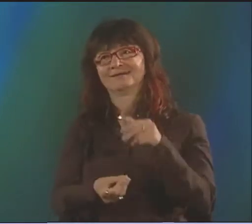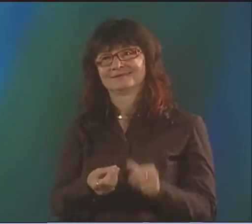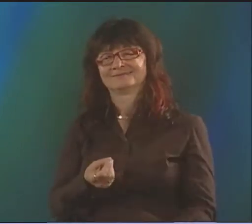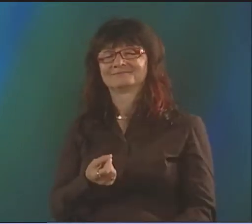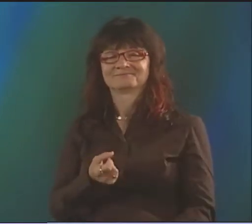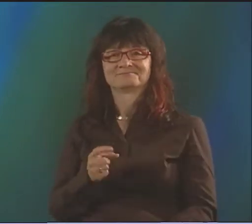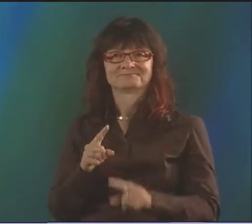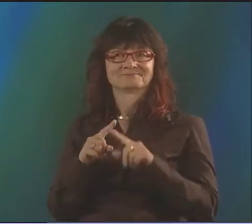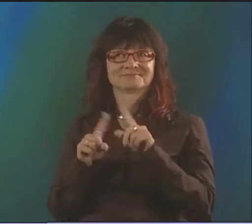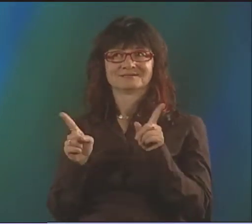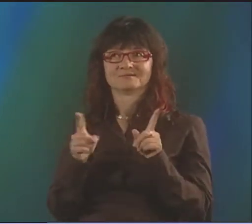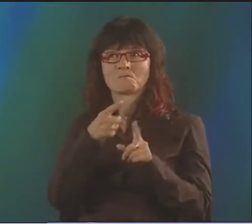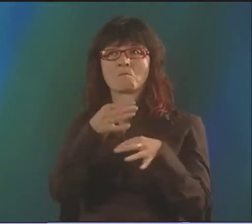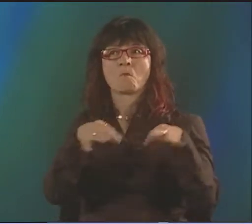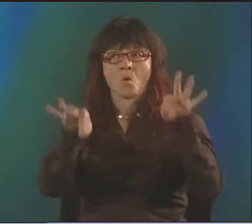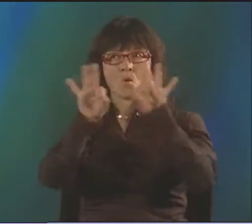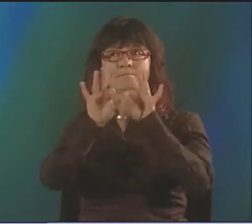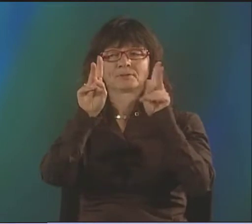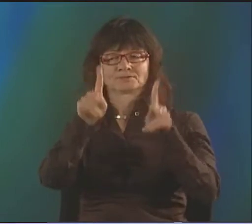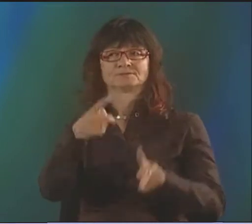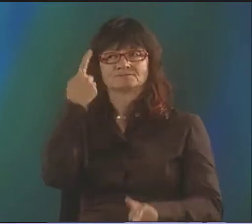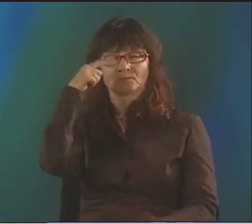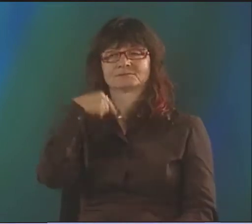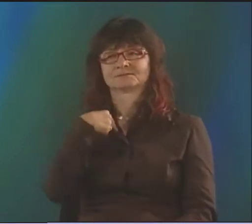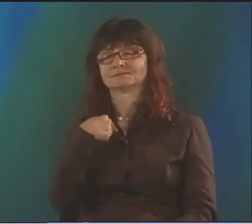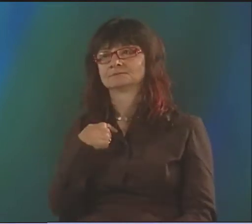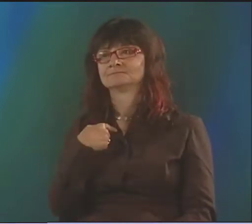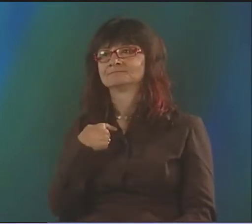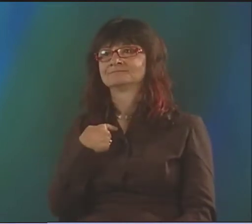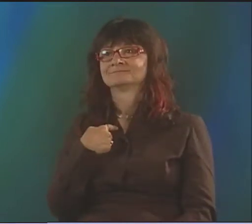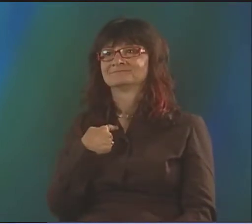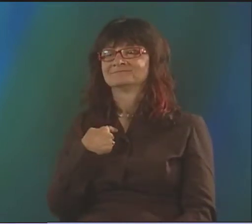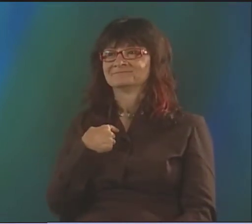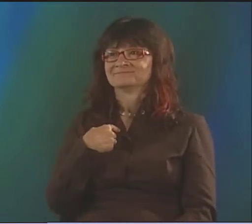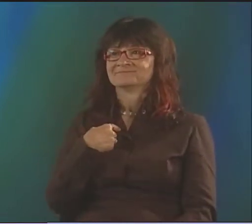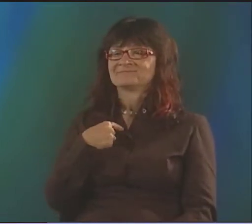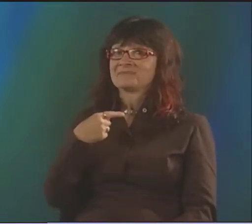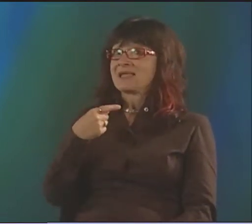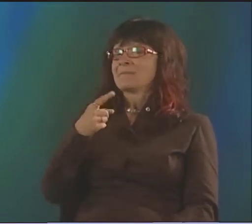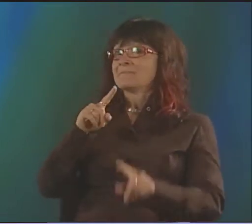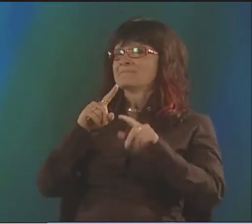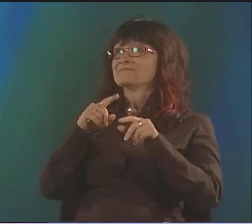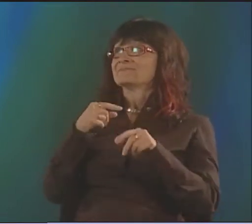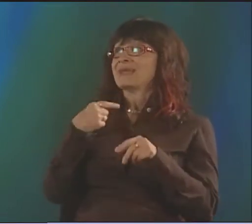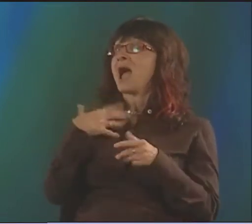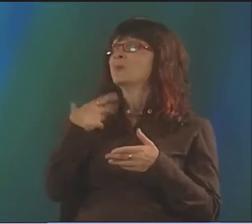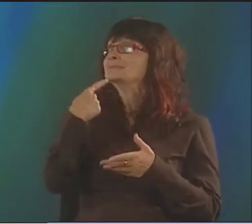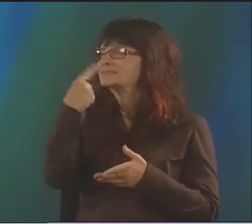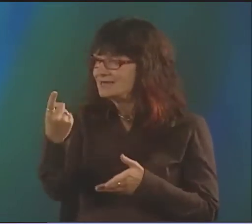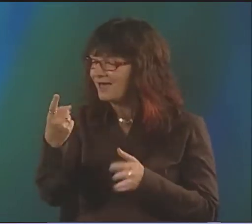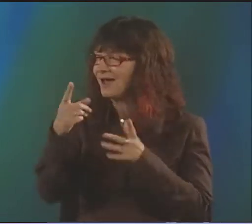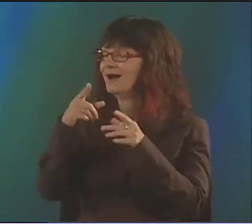THAT HE HAD LINGUISTIC VALIDATION. IT'S SO SAD THAT HE'S GONE, THAT WE LOST HIM. HE WAS A VERY IMPORTANT PERSON TO ME.